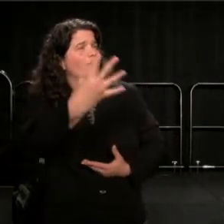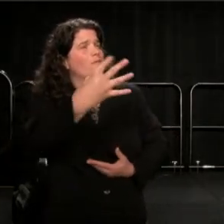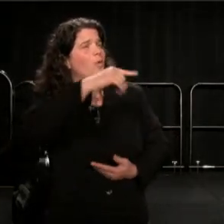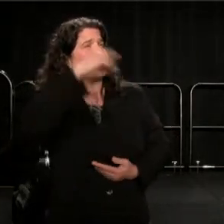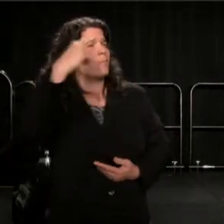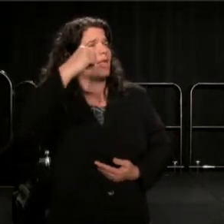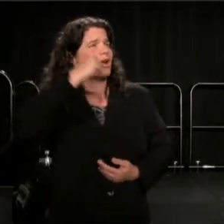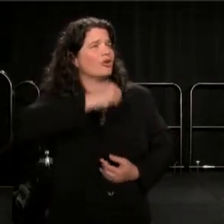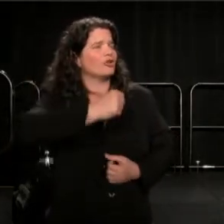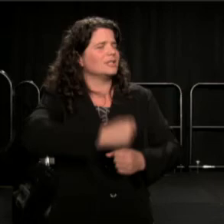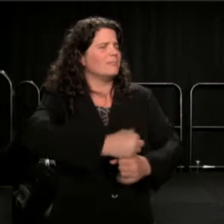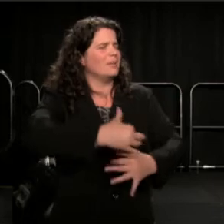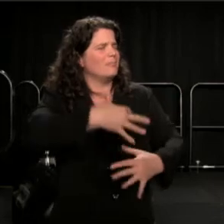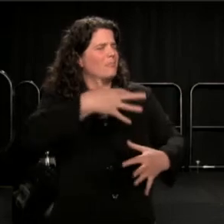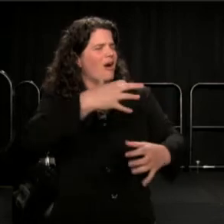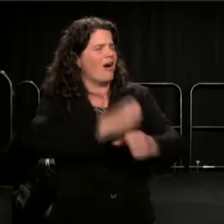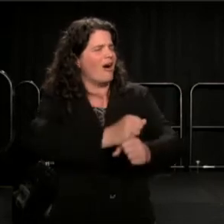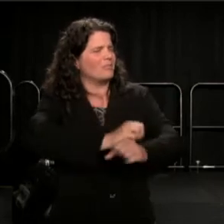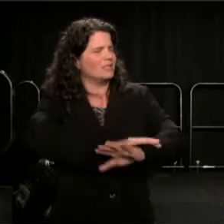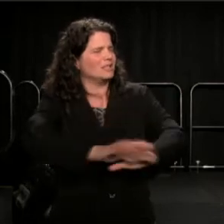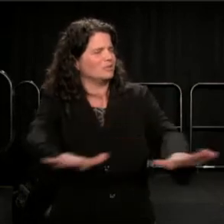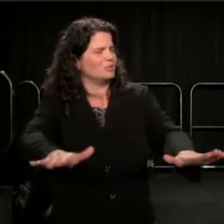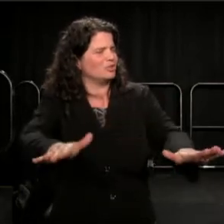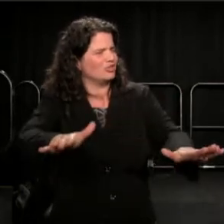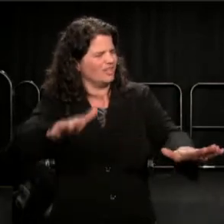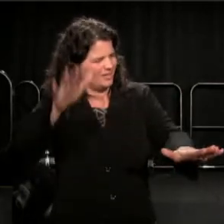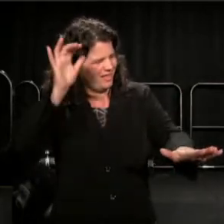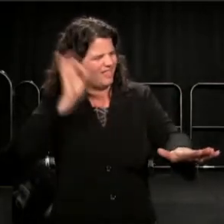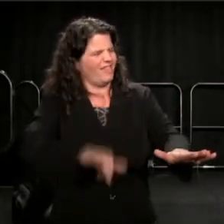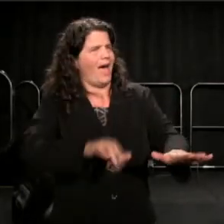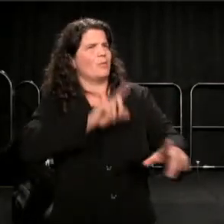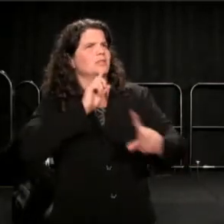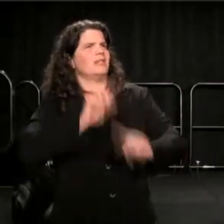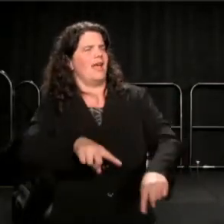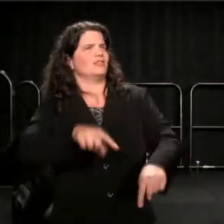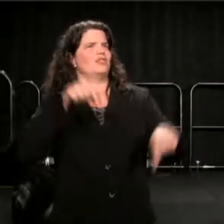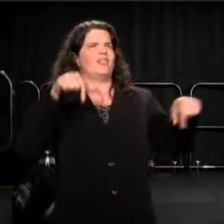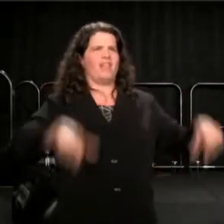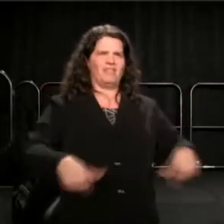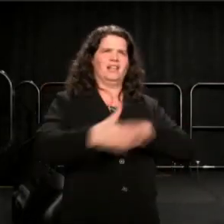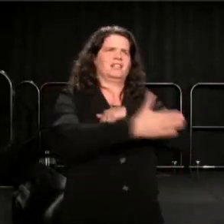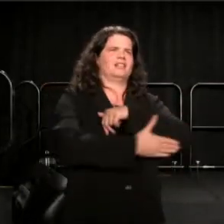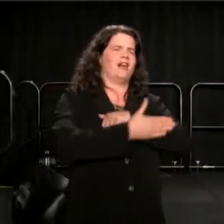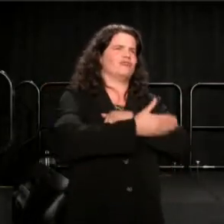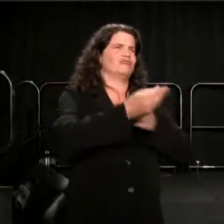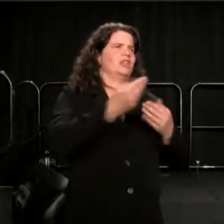That was the answer that the Republic gave us. We are the Rebulic.